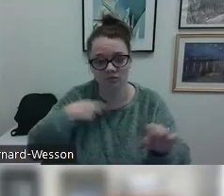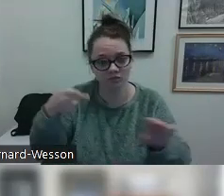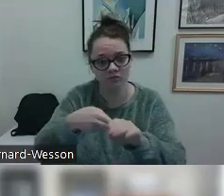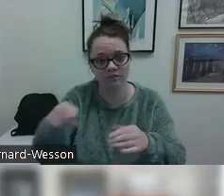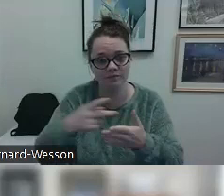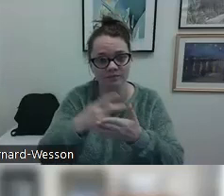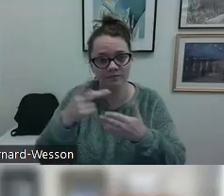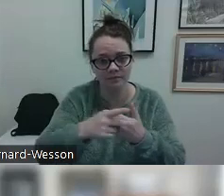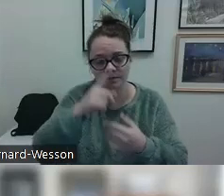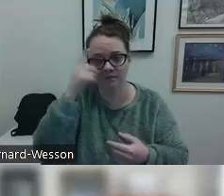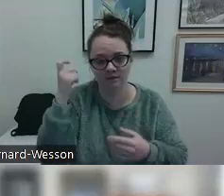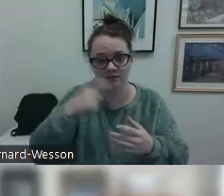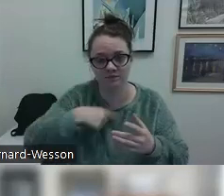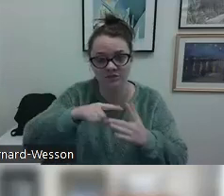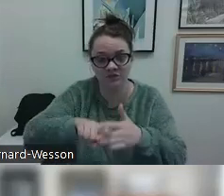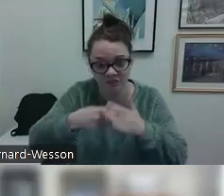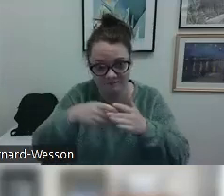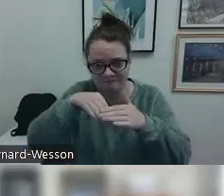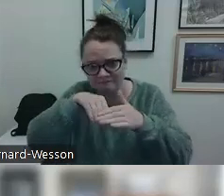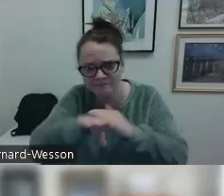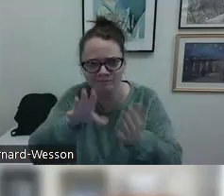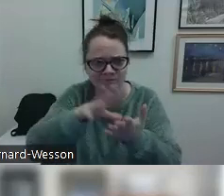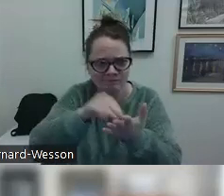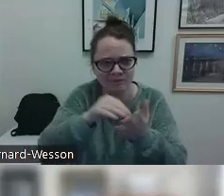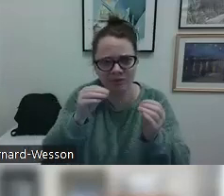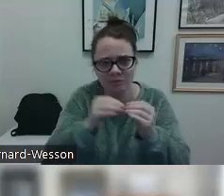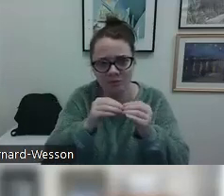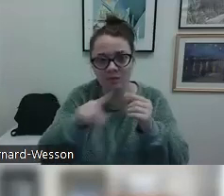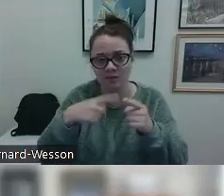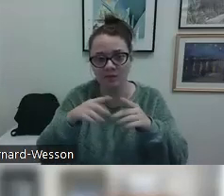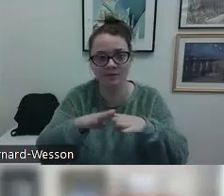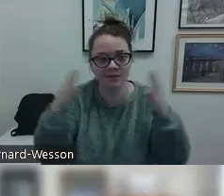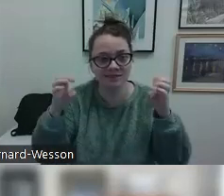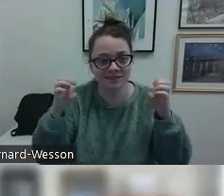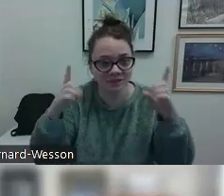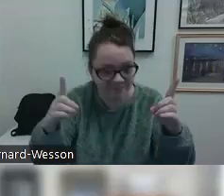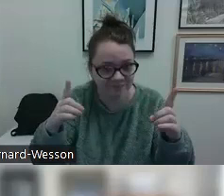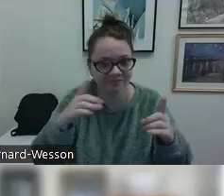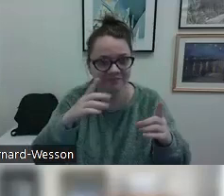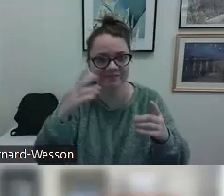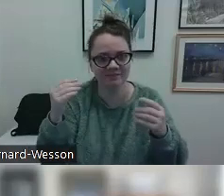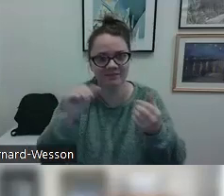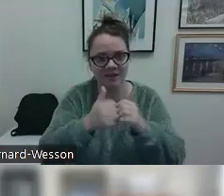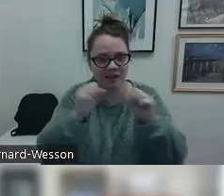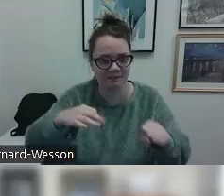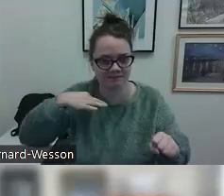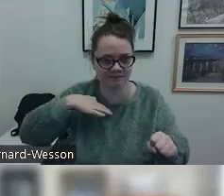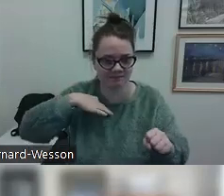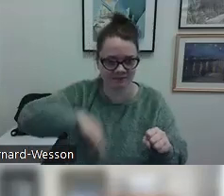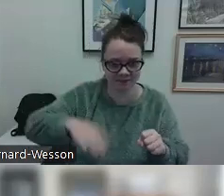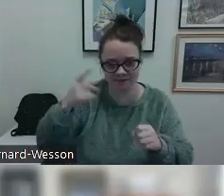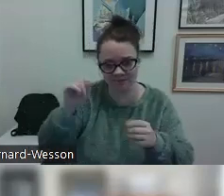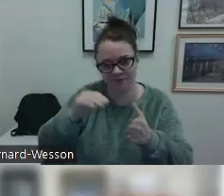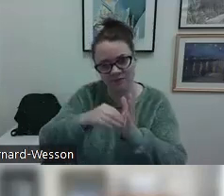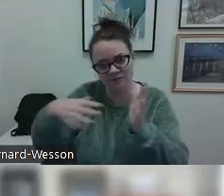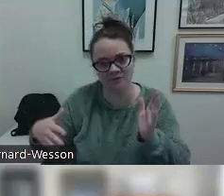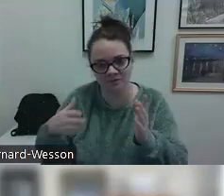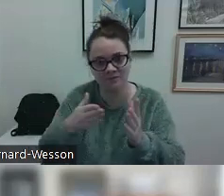So the reason why I joined this program is really wanting to learn more about open education